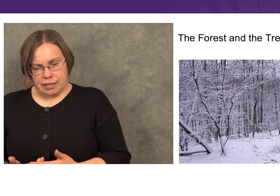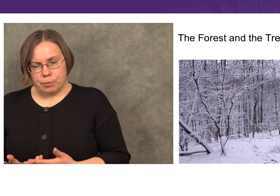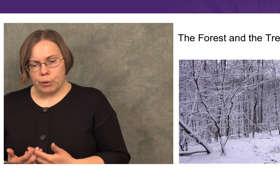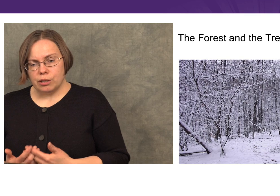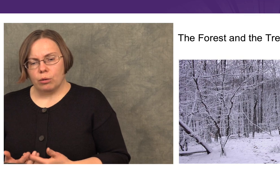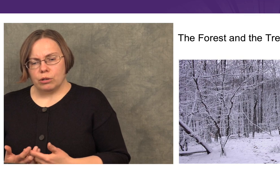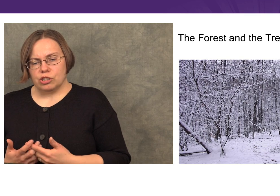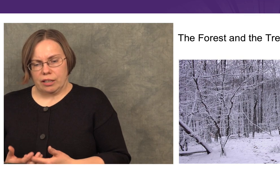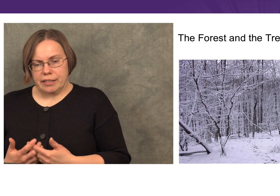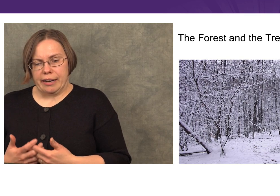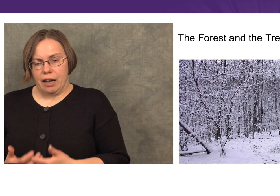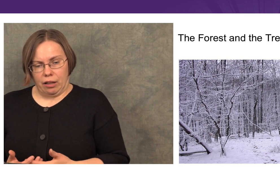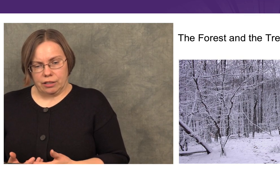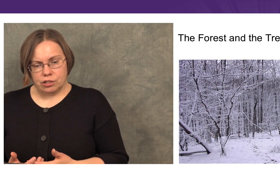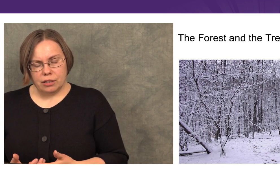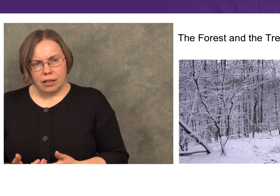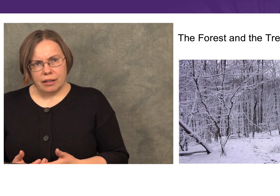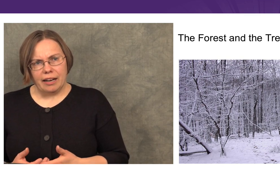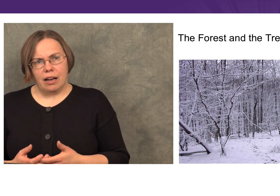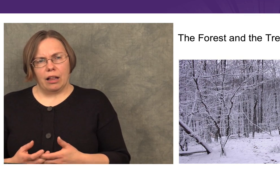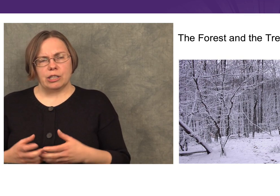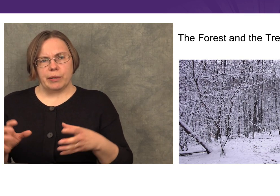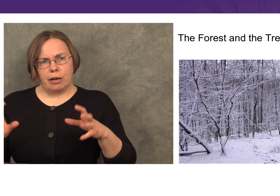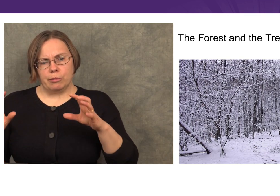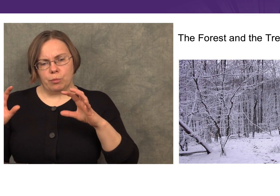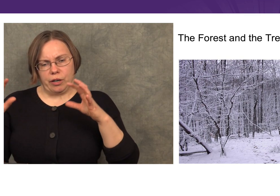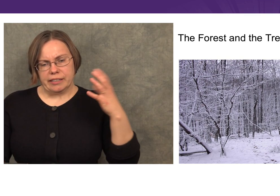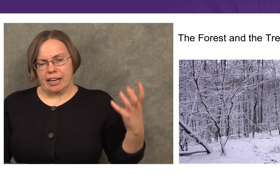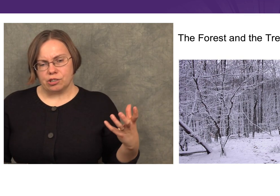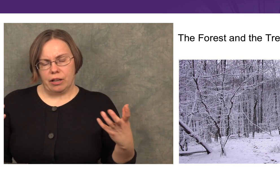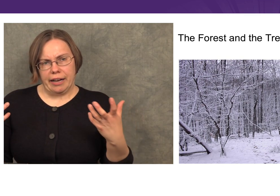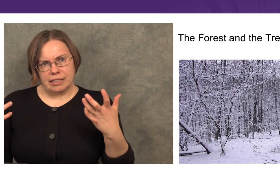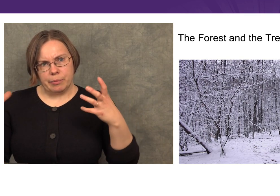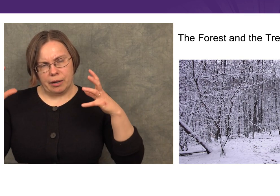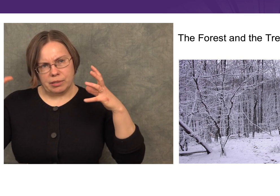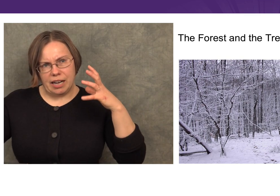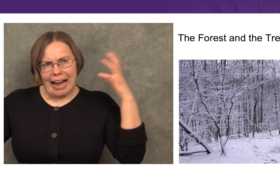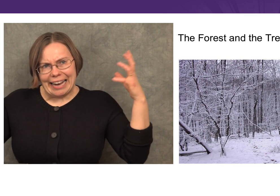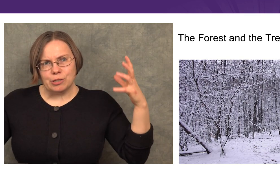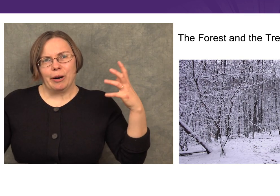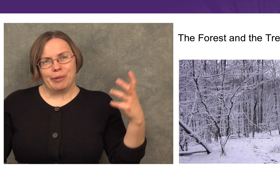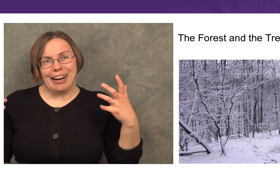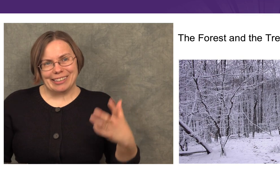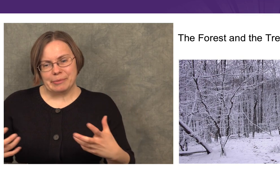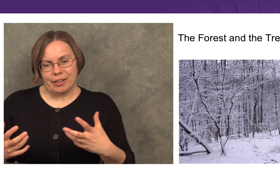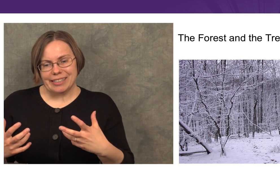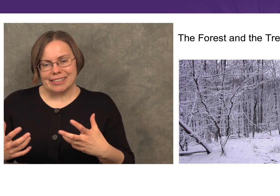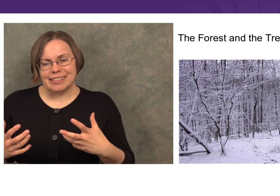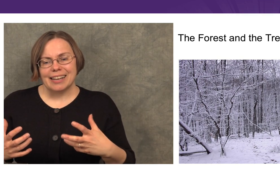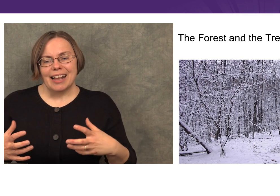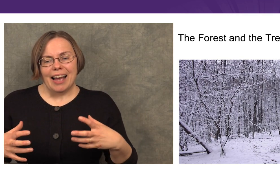but we don’t just gain knowledge. That knowledge becomes more contextualized, it becomes tied to our prior experiences